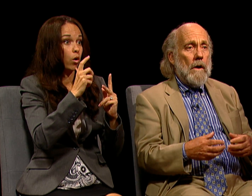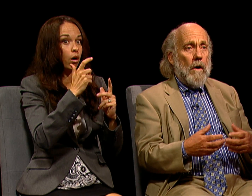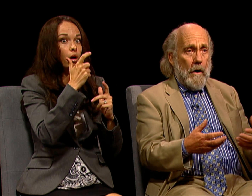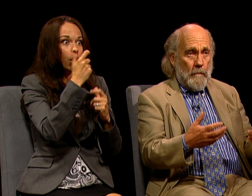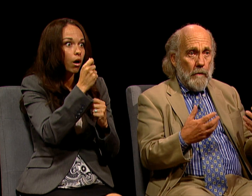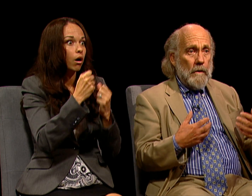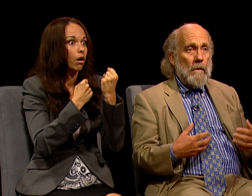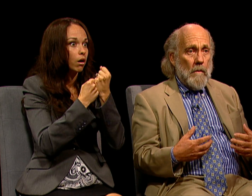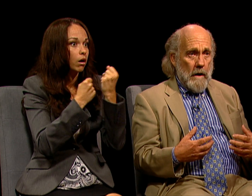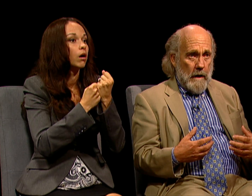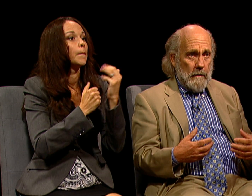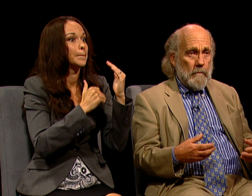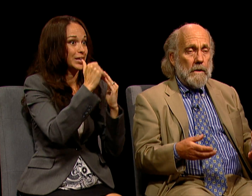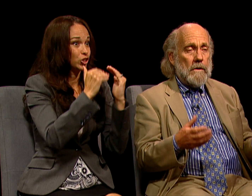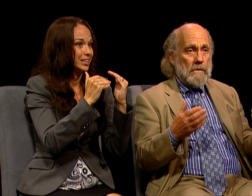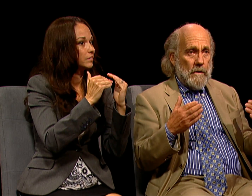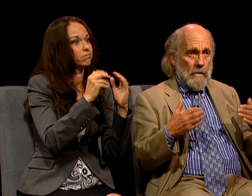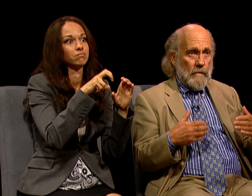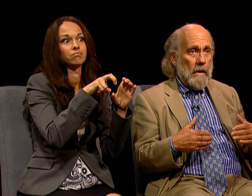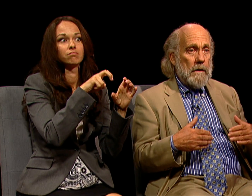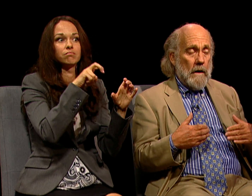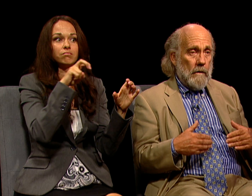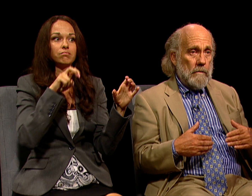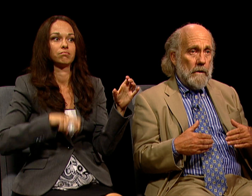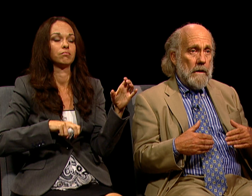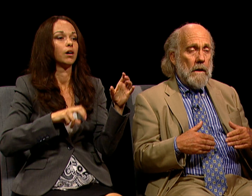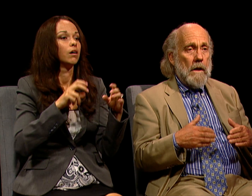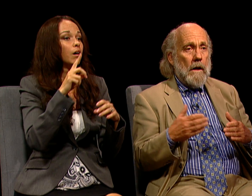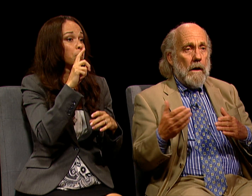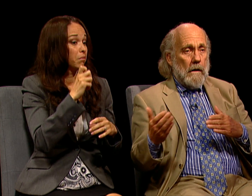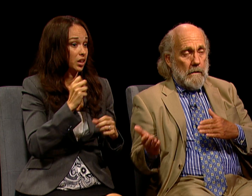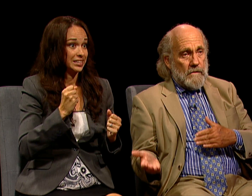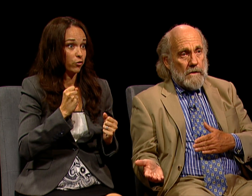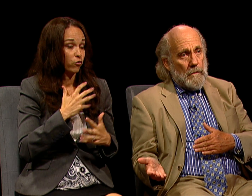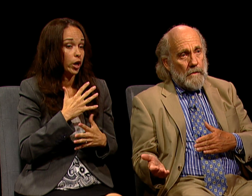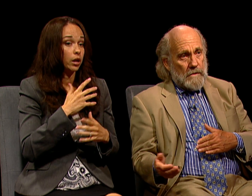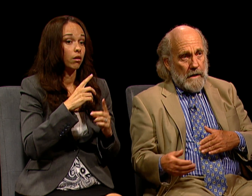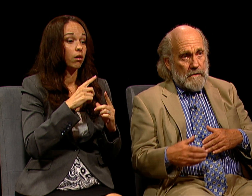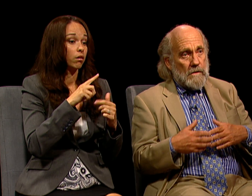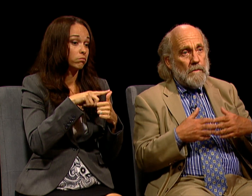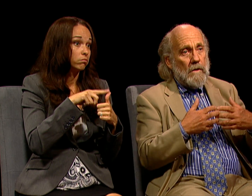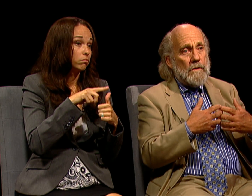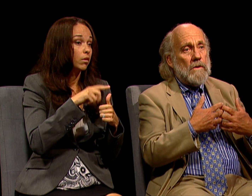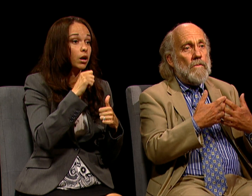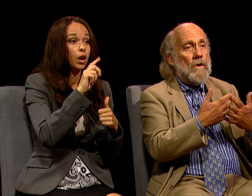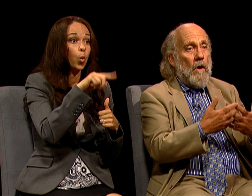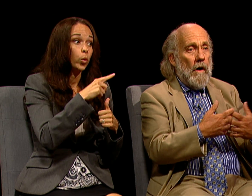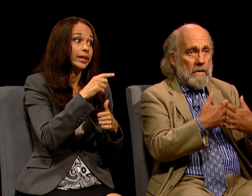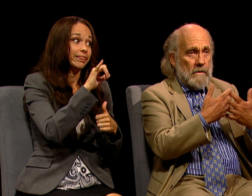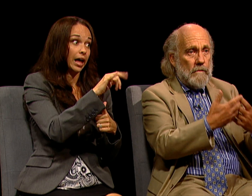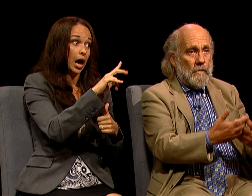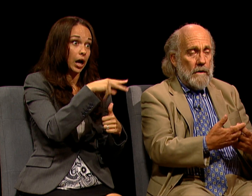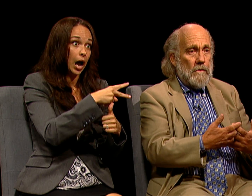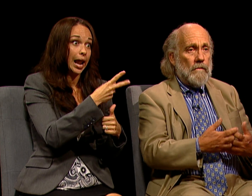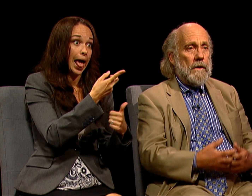ARE PULLING AWAY BECAUSE THEY'RE AFRAID NOT ONLY OF SIMILAR DISASTERS BUT ALSO THE COSTS OF RETROFITTING